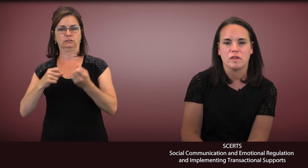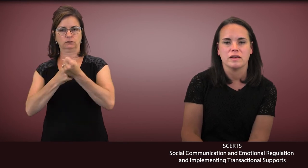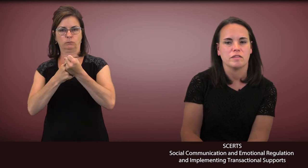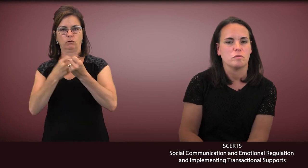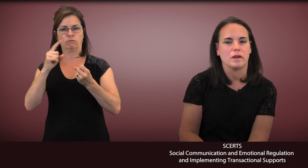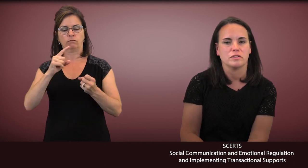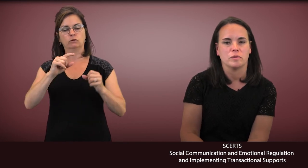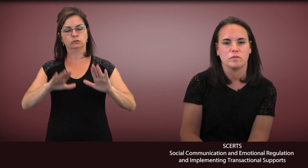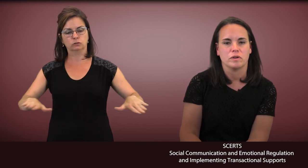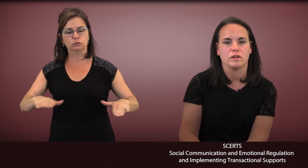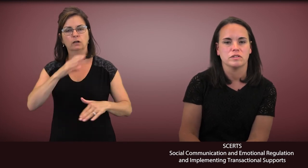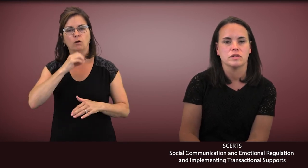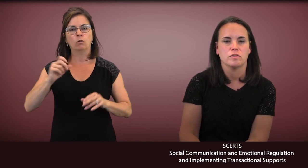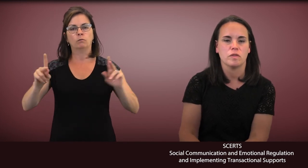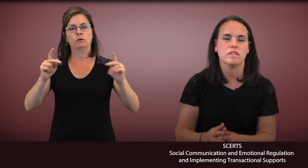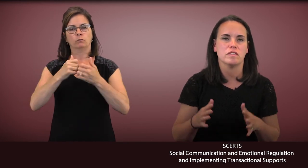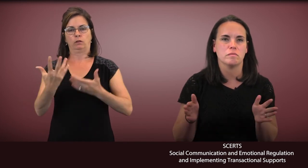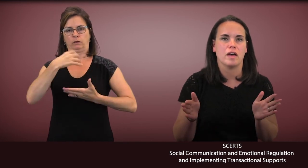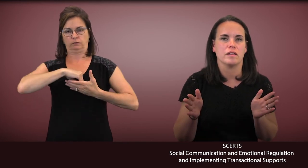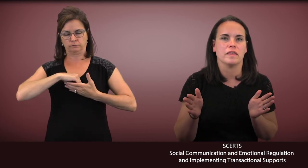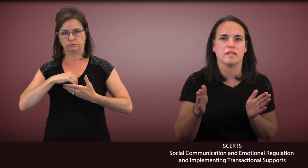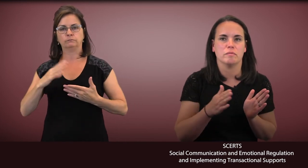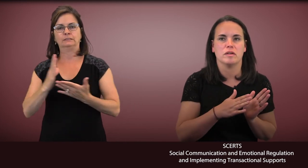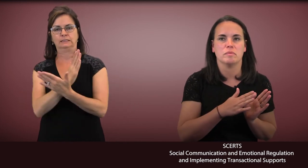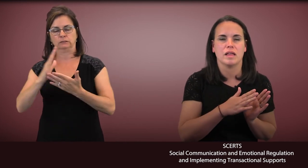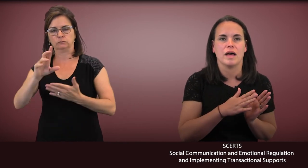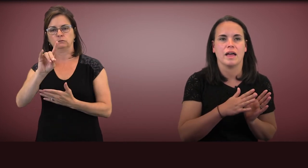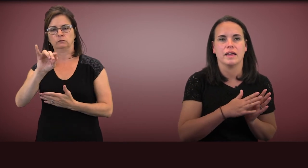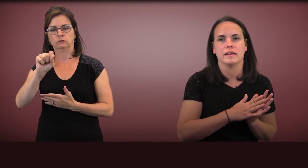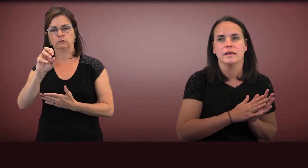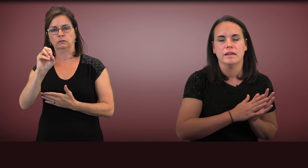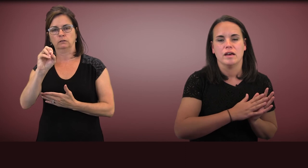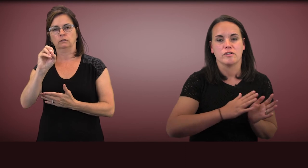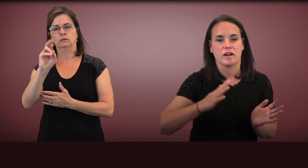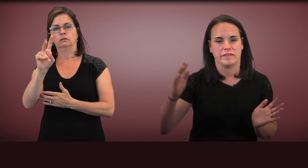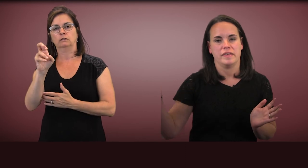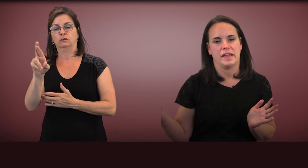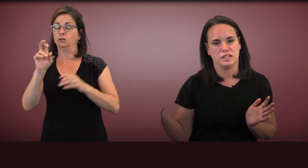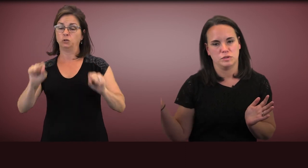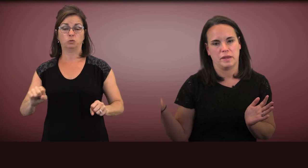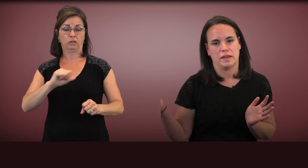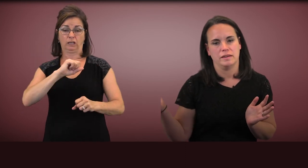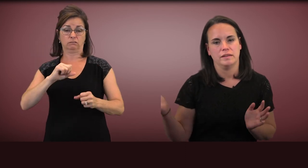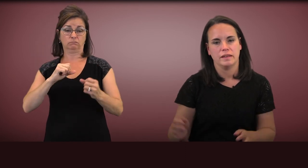with autism spectrum disorders. This is a model that can be applied across the age span.